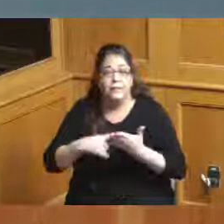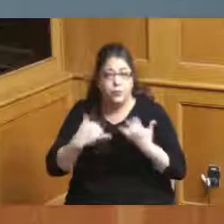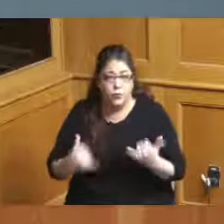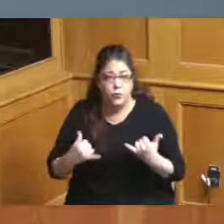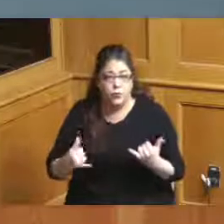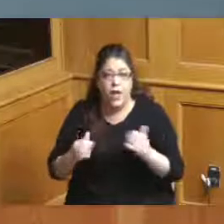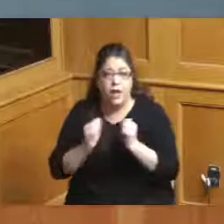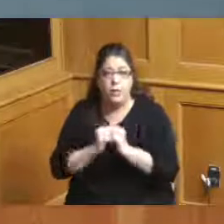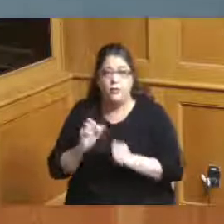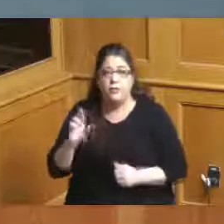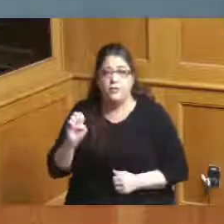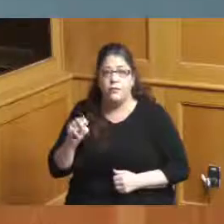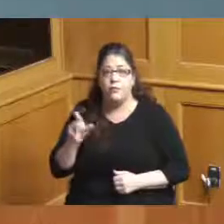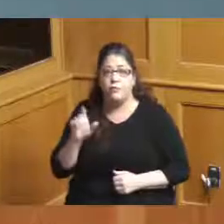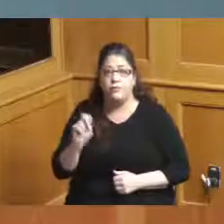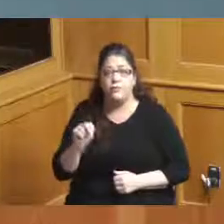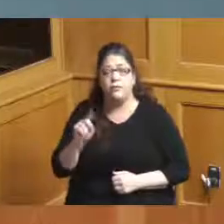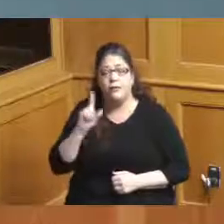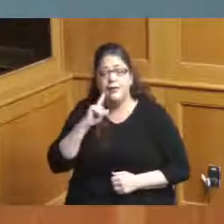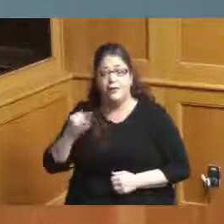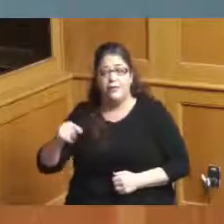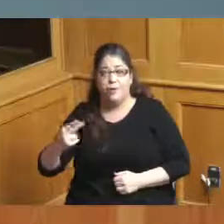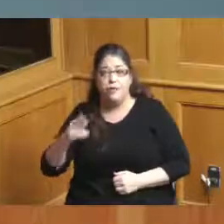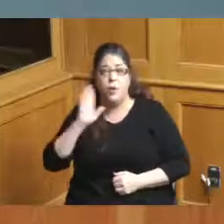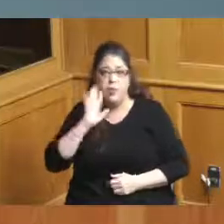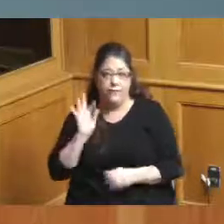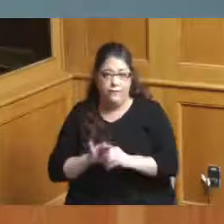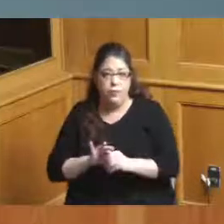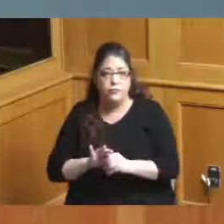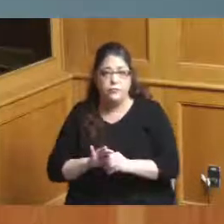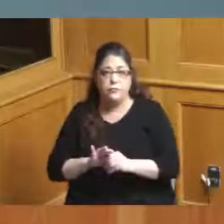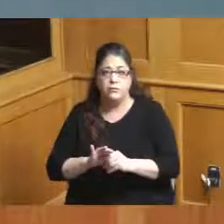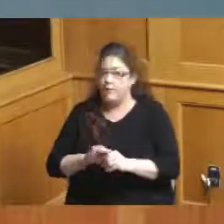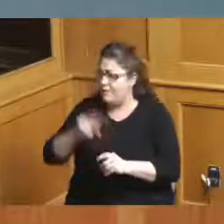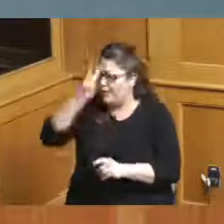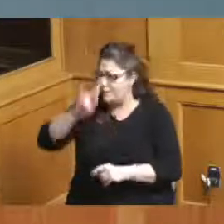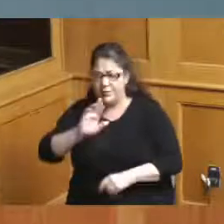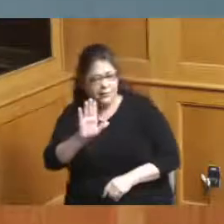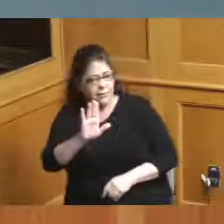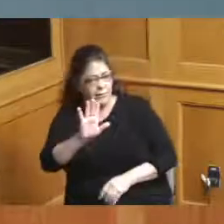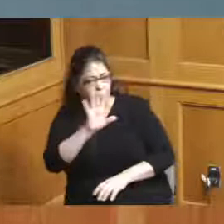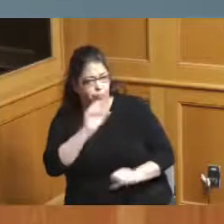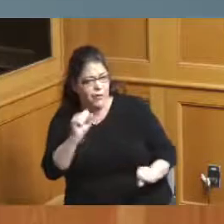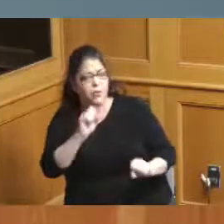on Thursday we will be voting on the resolution my name is Commissioner hold on one second please